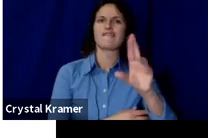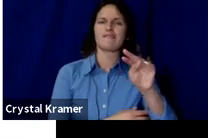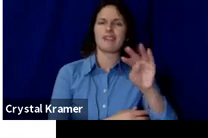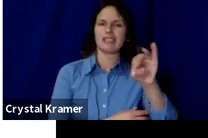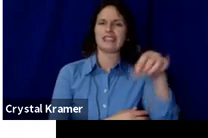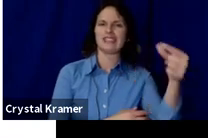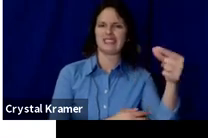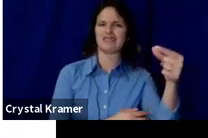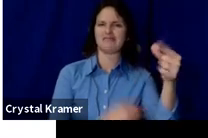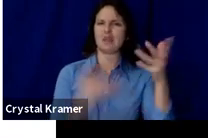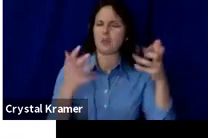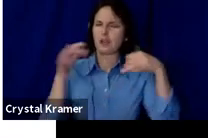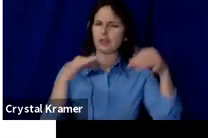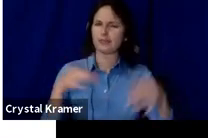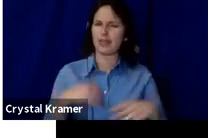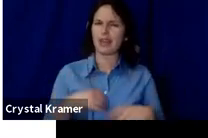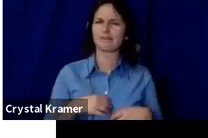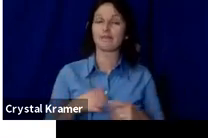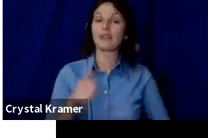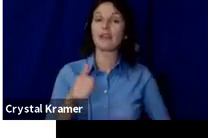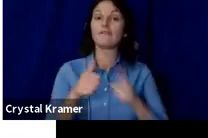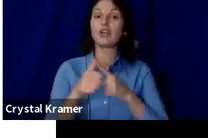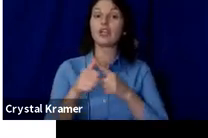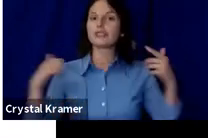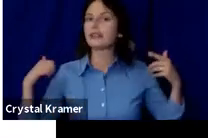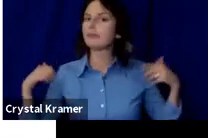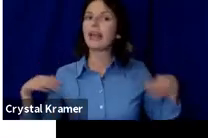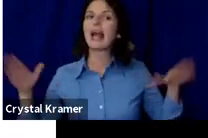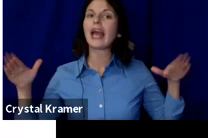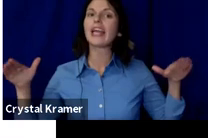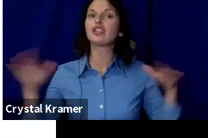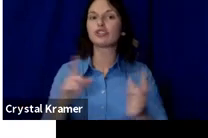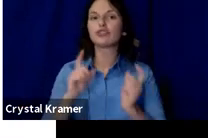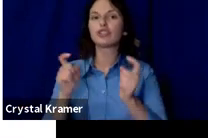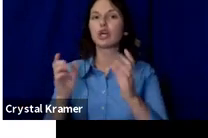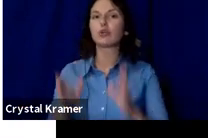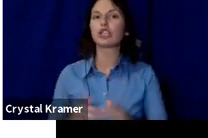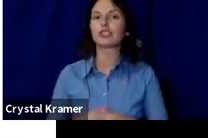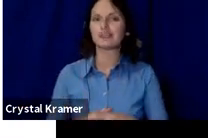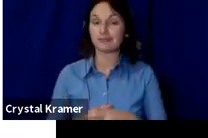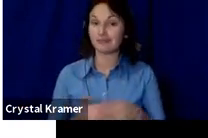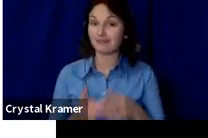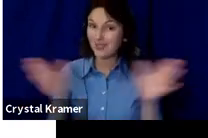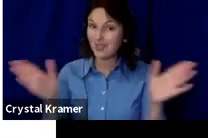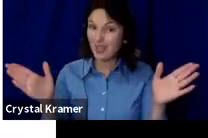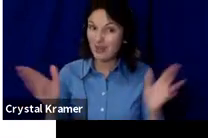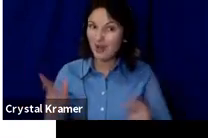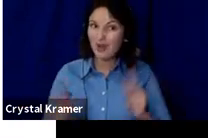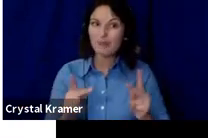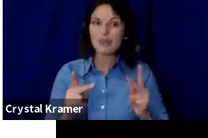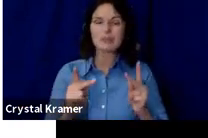In general, people don't go to crowdfunding platforms and search and try to find something